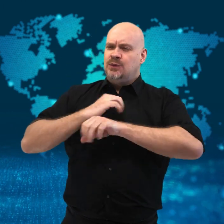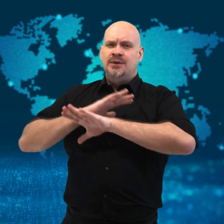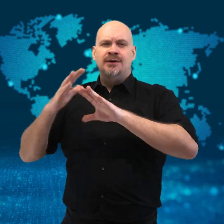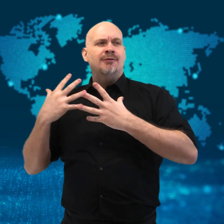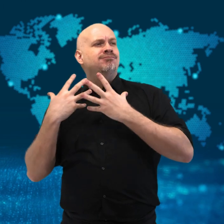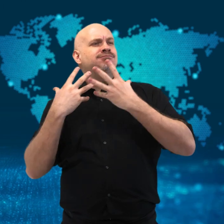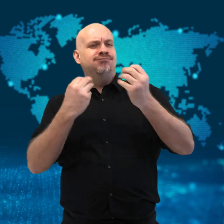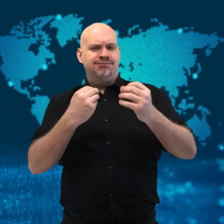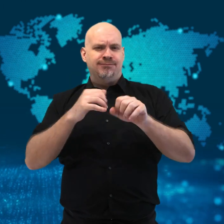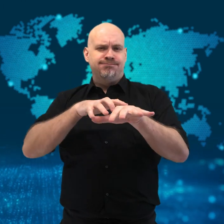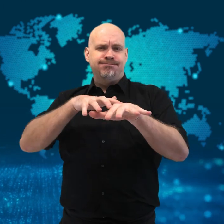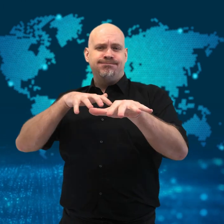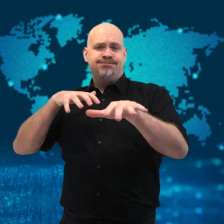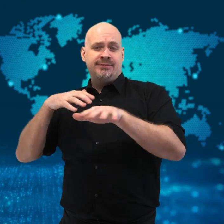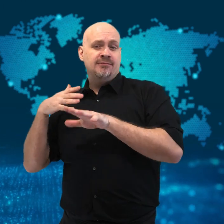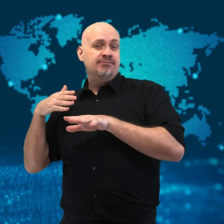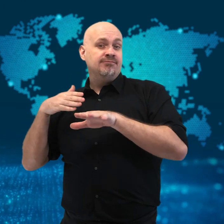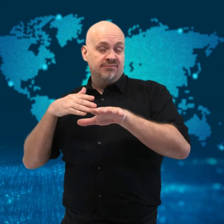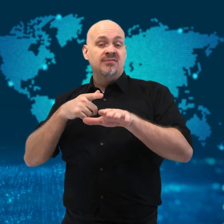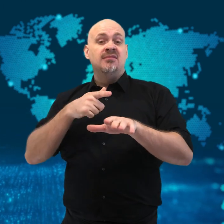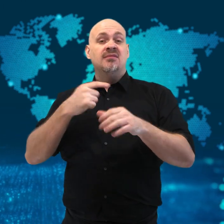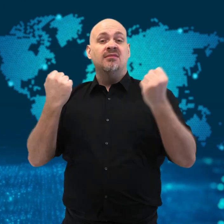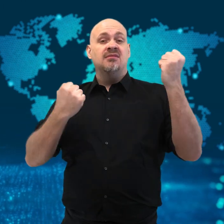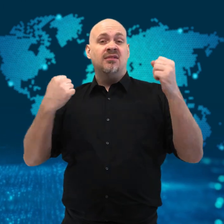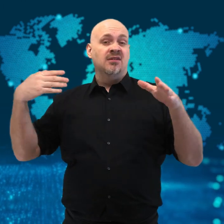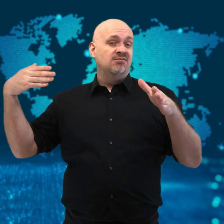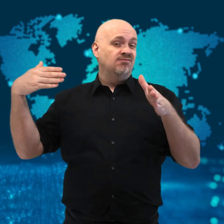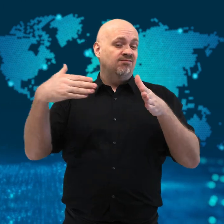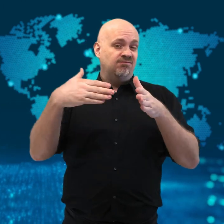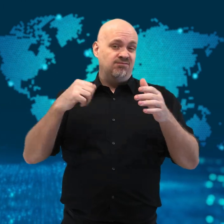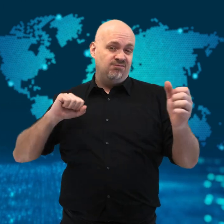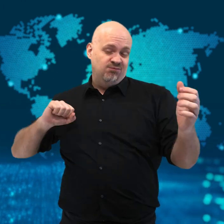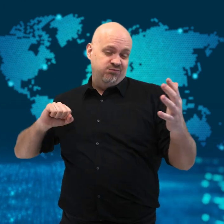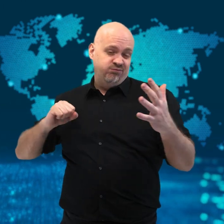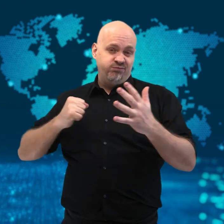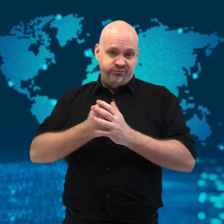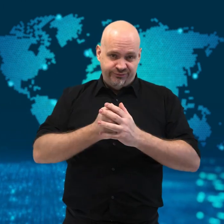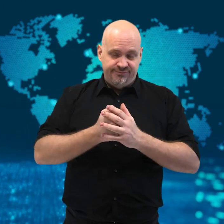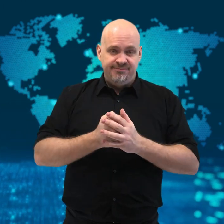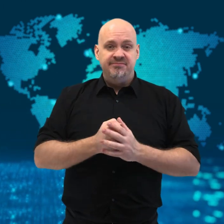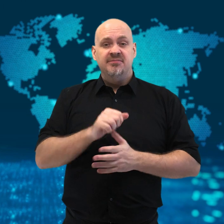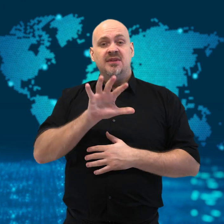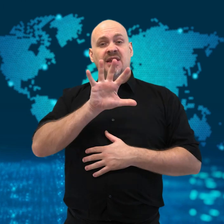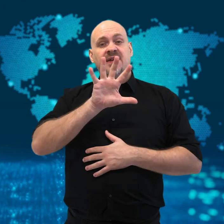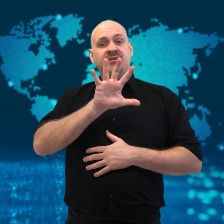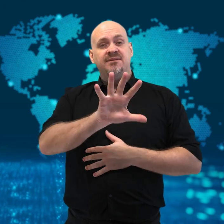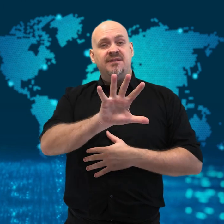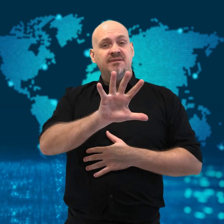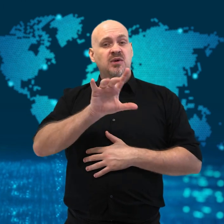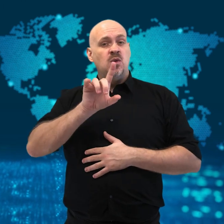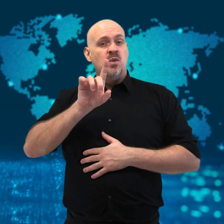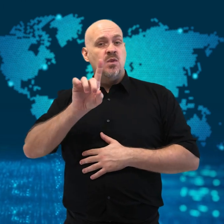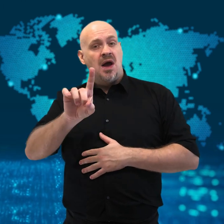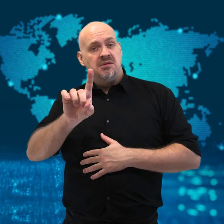killing at least 51 people and injuring 178 people.